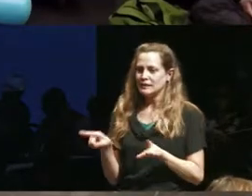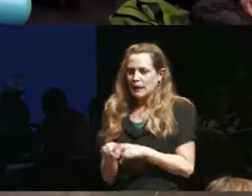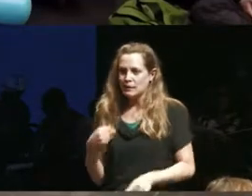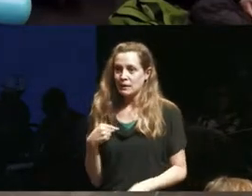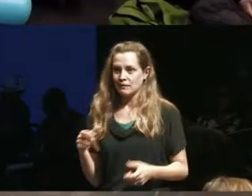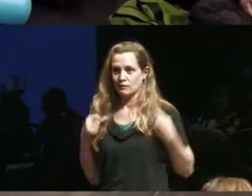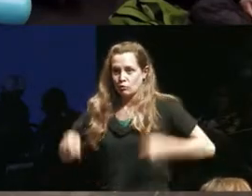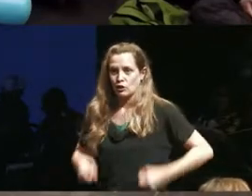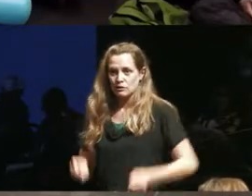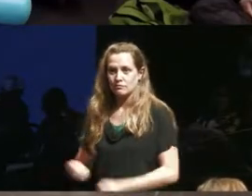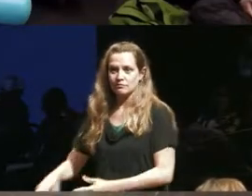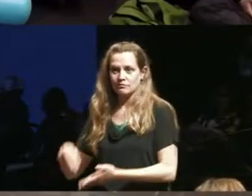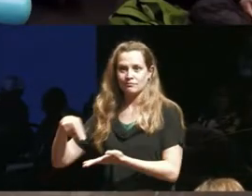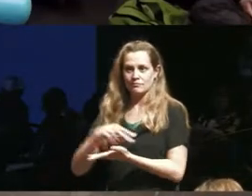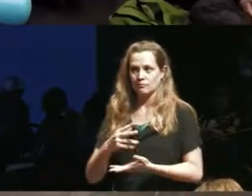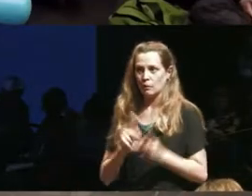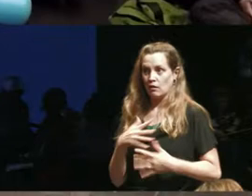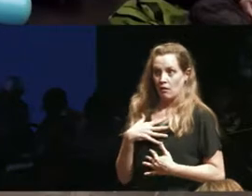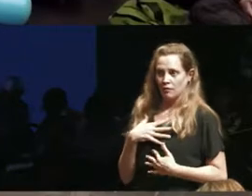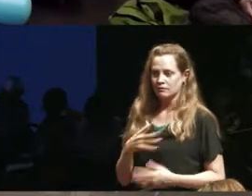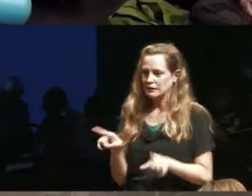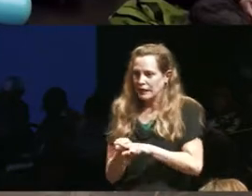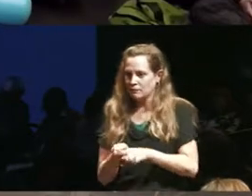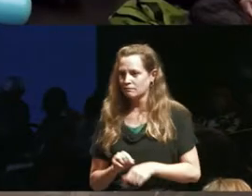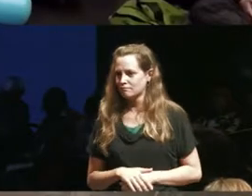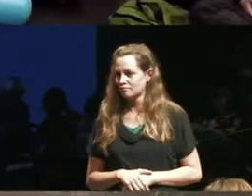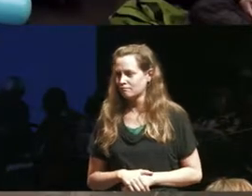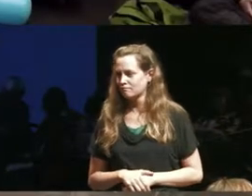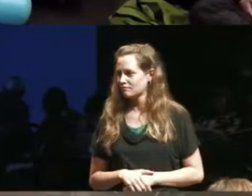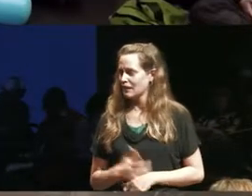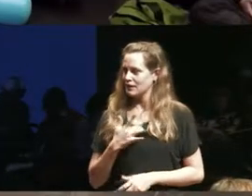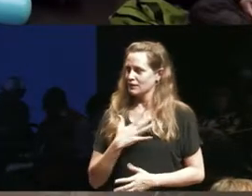and danger to the stage i-i-i don't know i just find it an